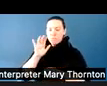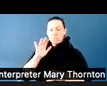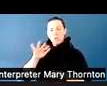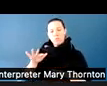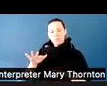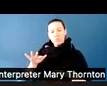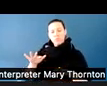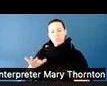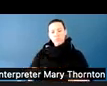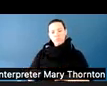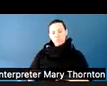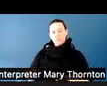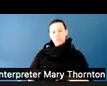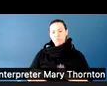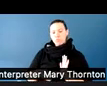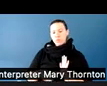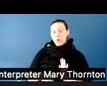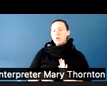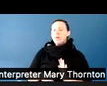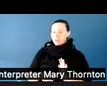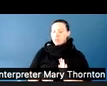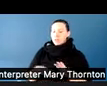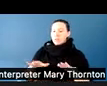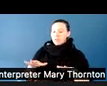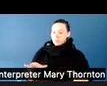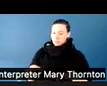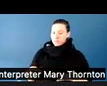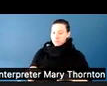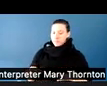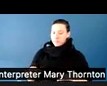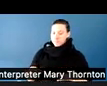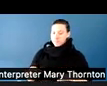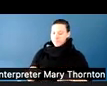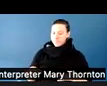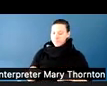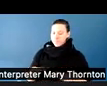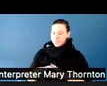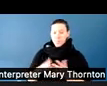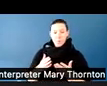So if somebody is very agitated, I might say, I can see you're very upset.